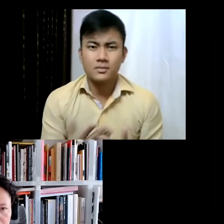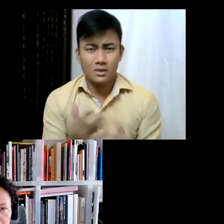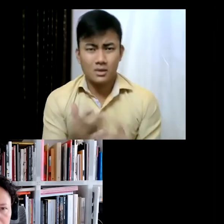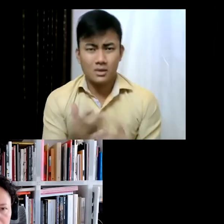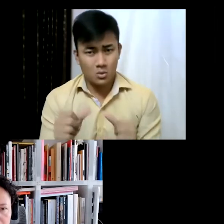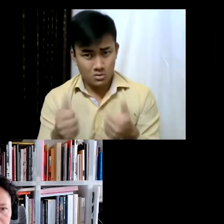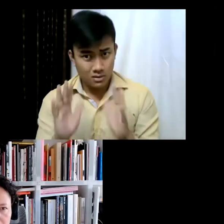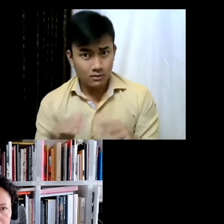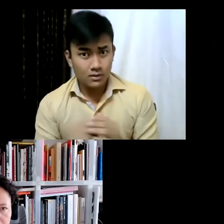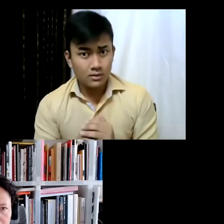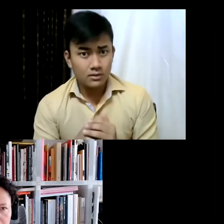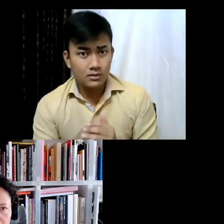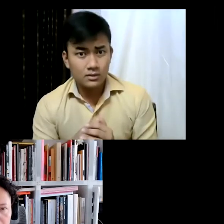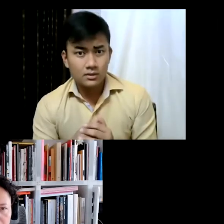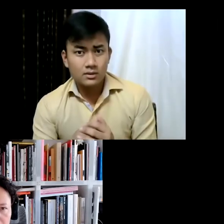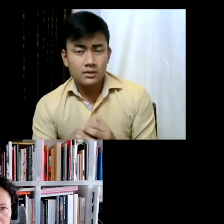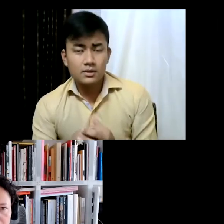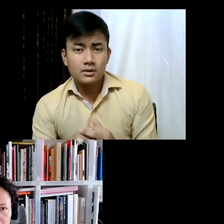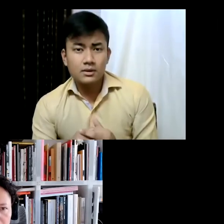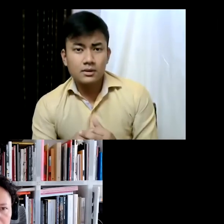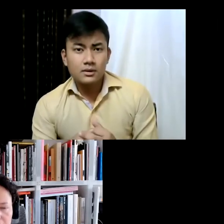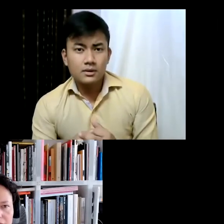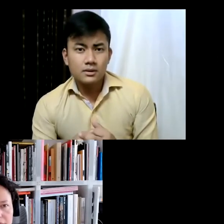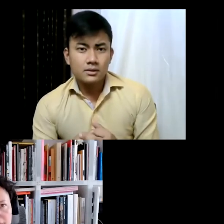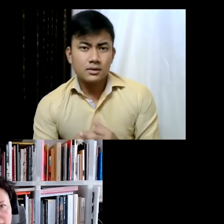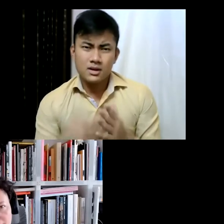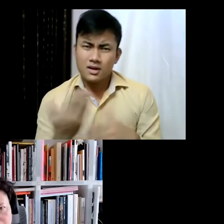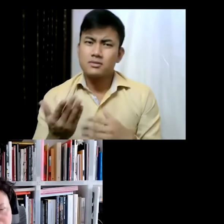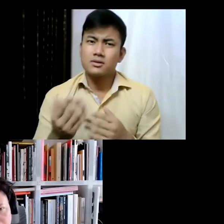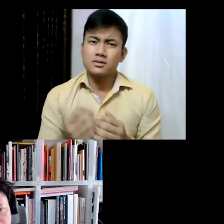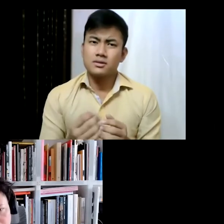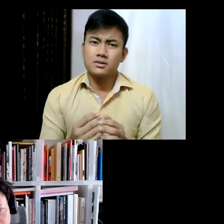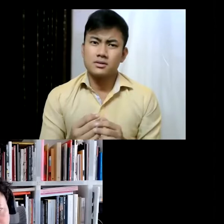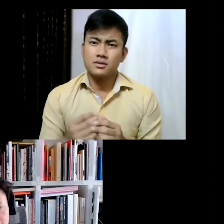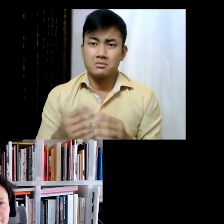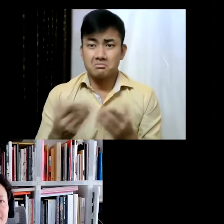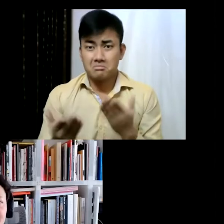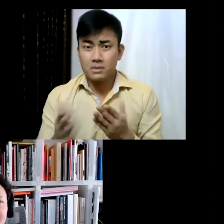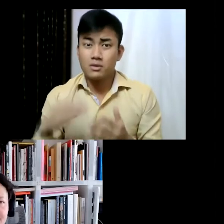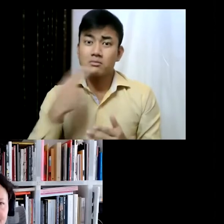conceived the Biennale? Does it impact it in any material sense, or will we all just wander into